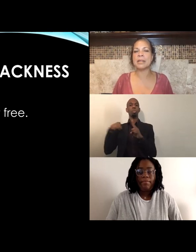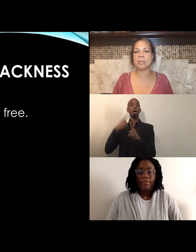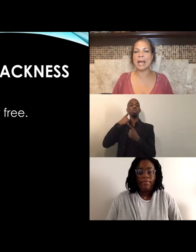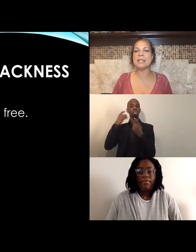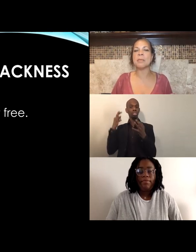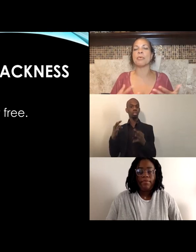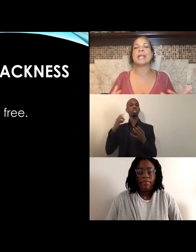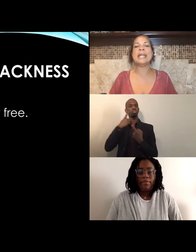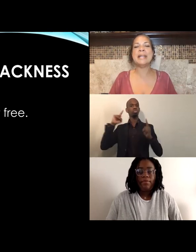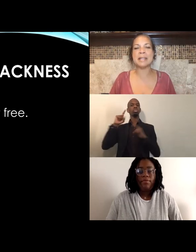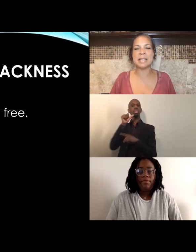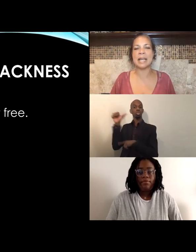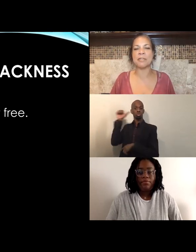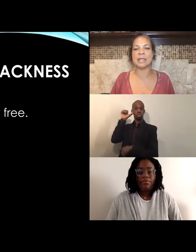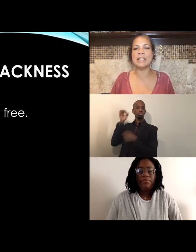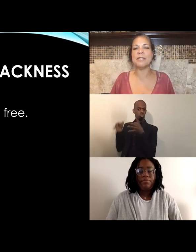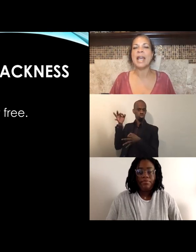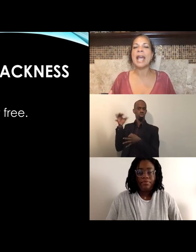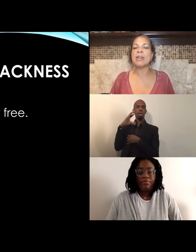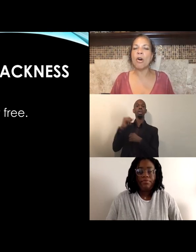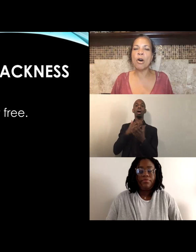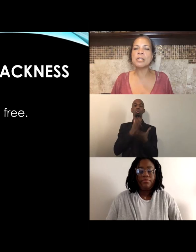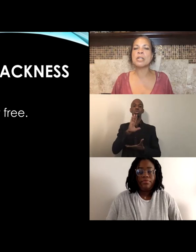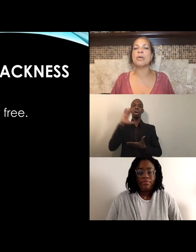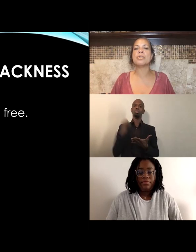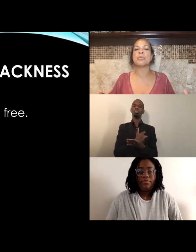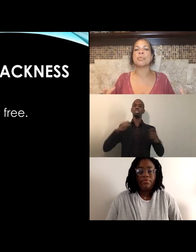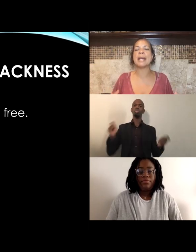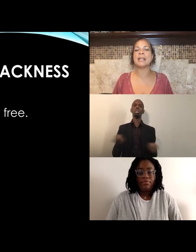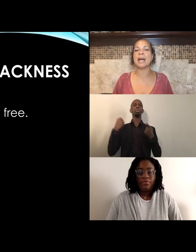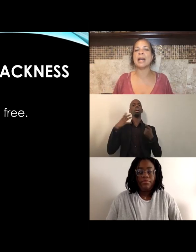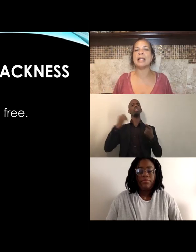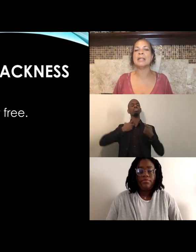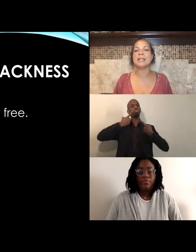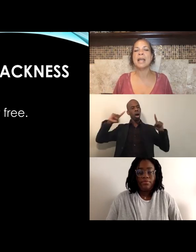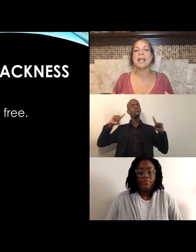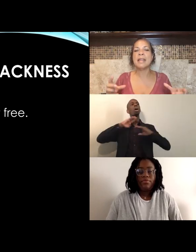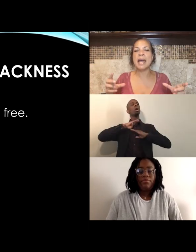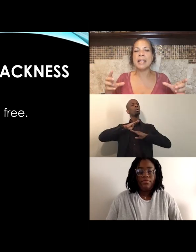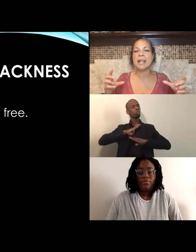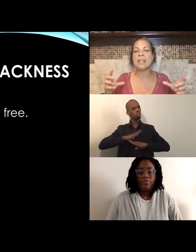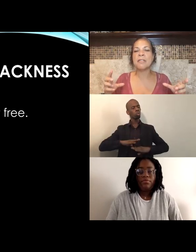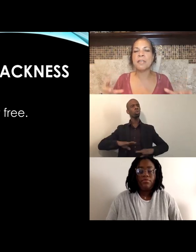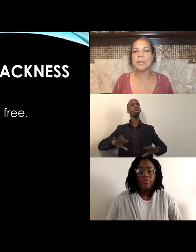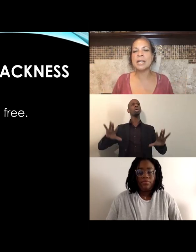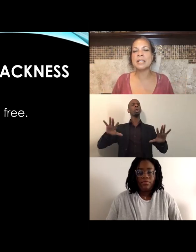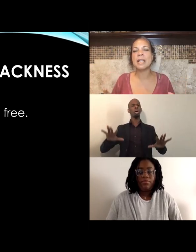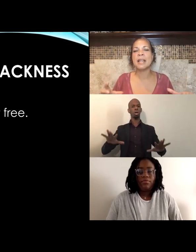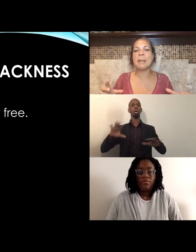the right to breathe a sigh of relief. And also to recognize that the verdict that affirms,